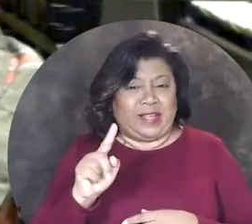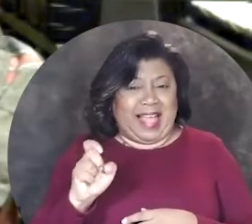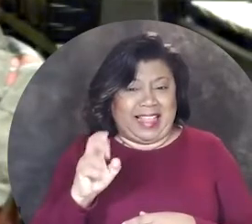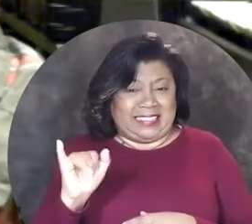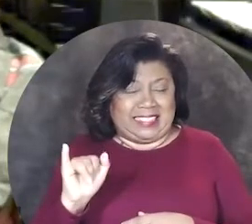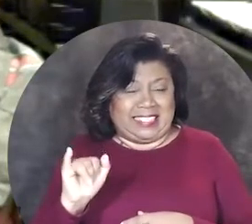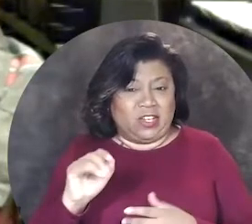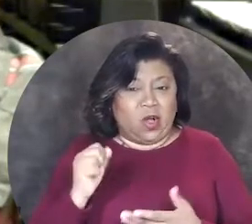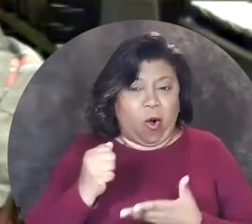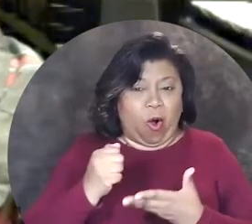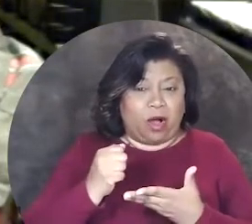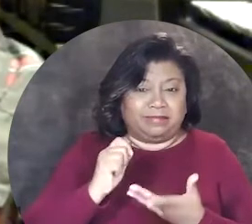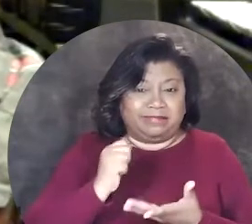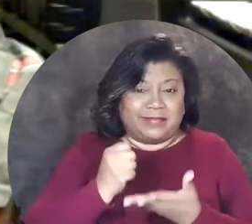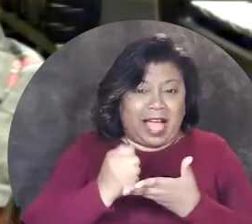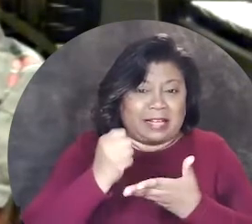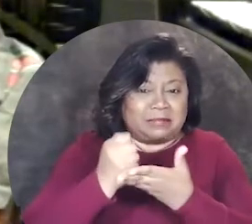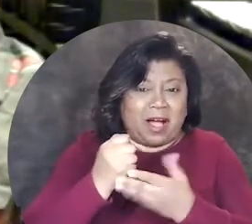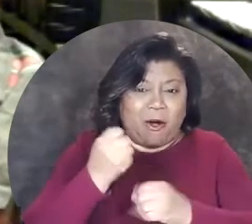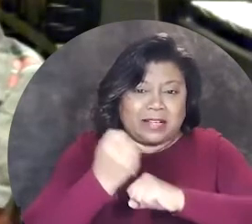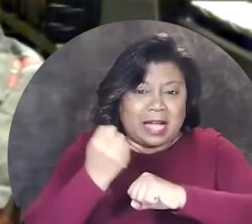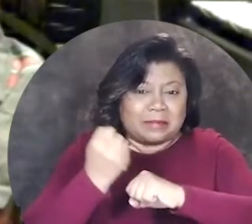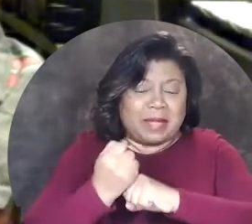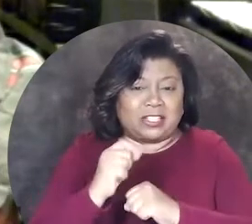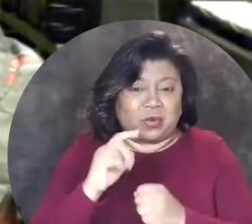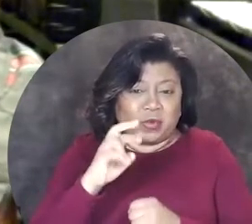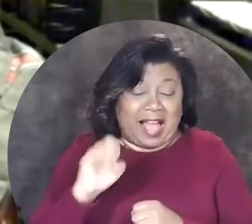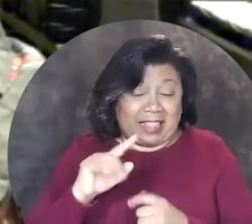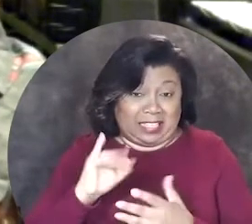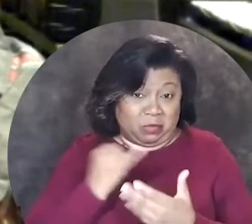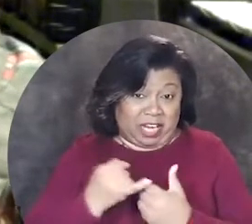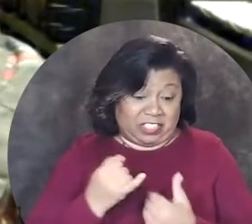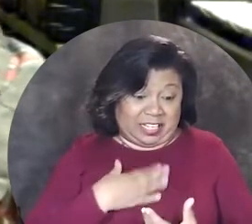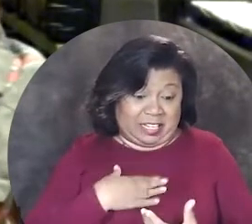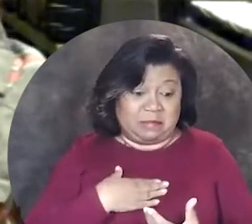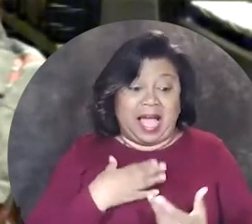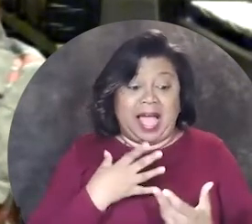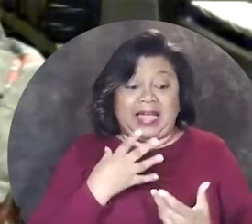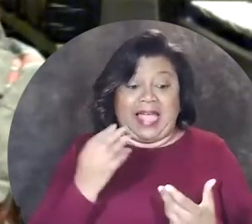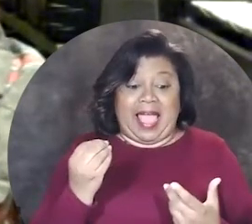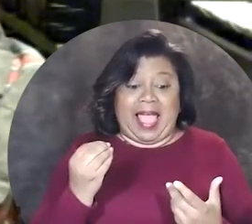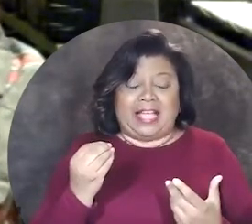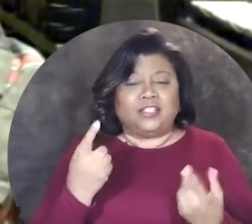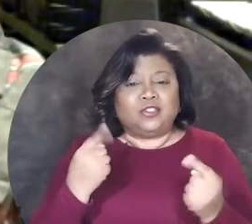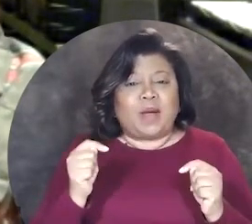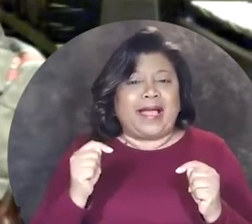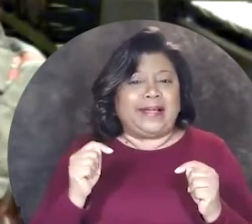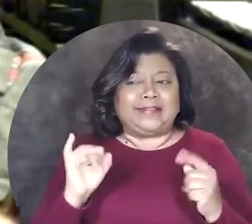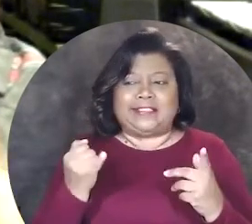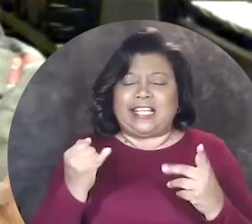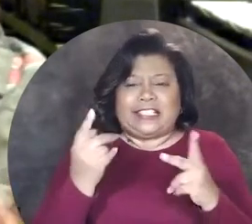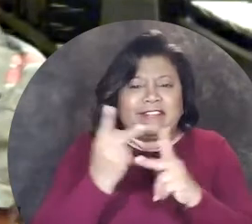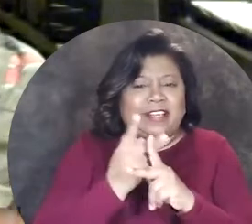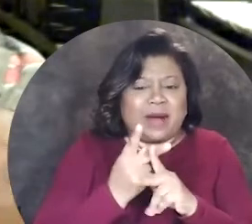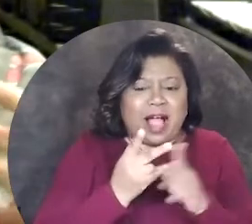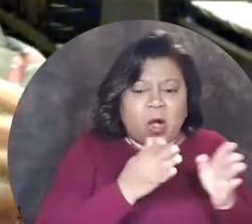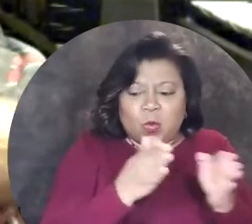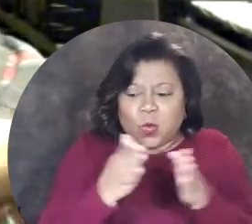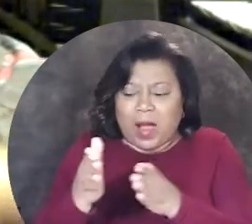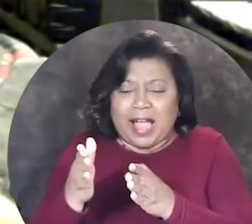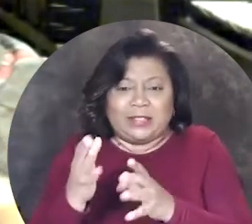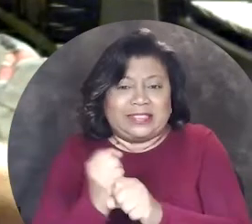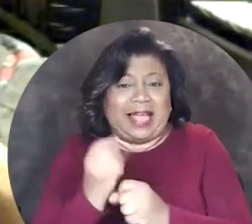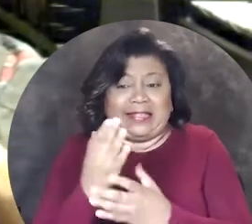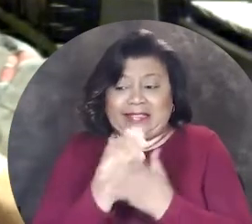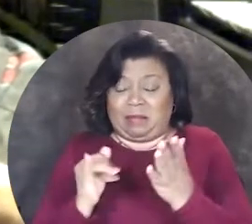reality or augmented reality project of mine and trying to just figure out ways to take